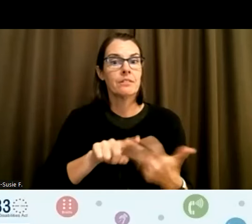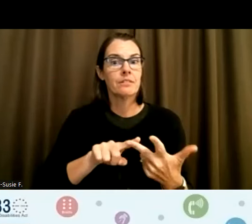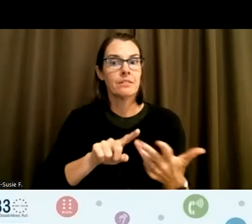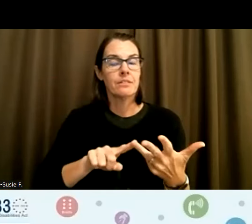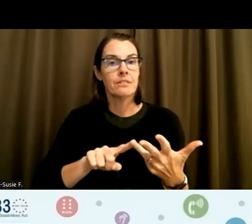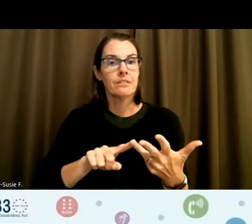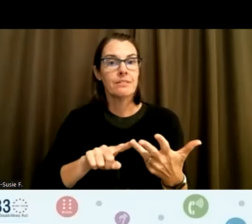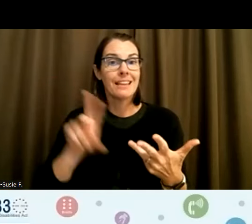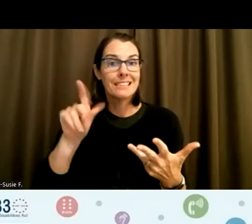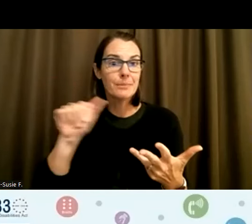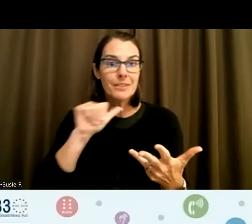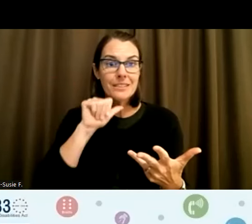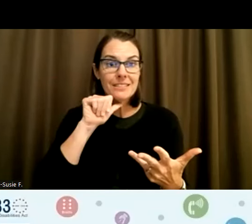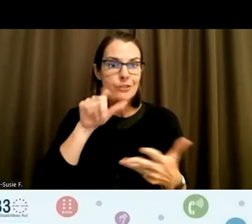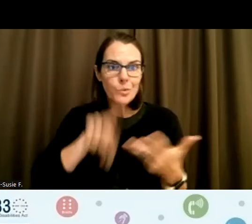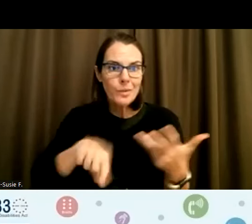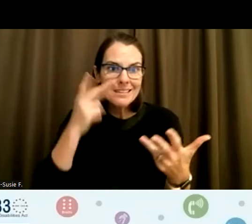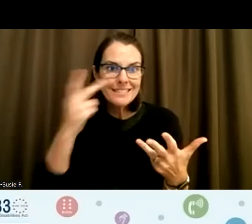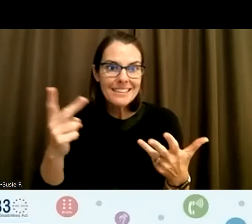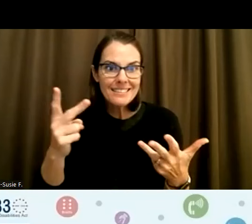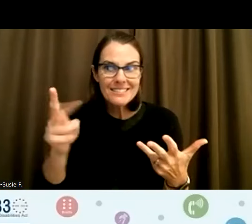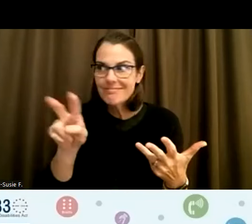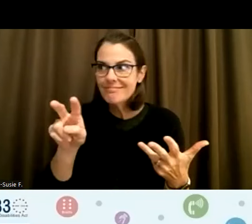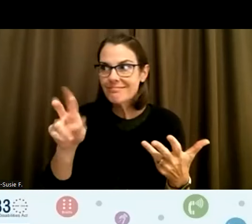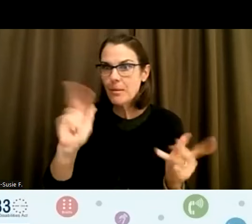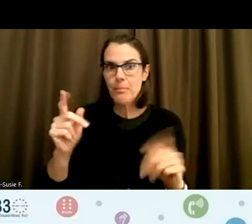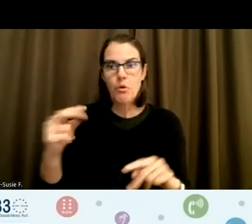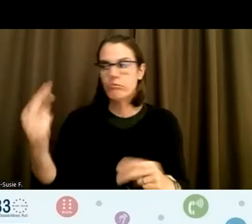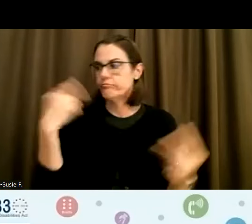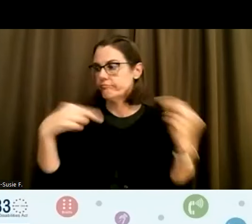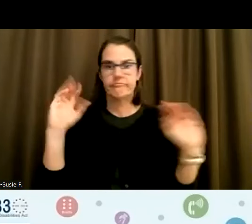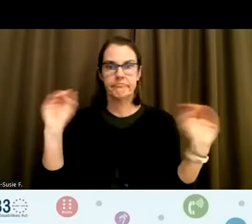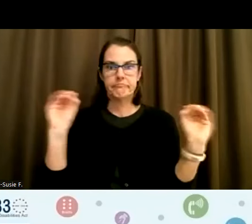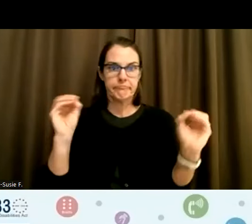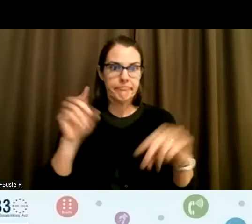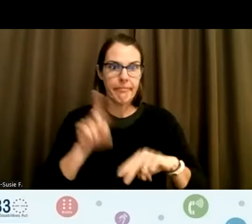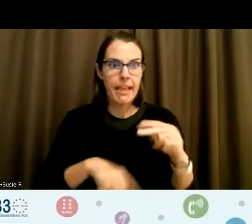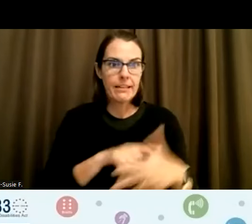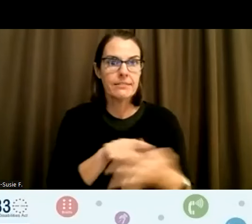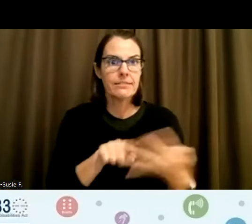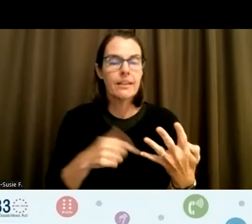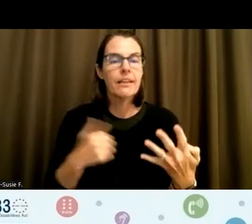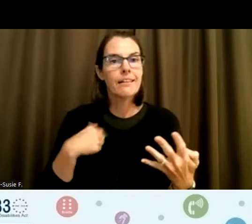or invisible to the people around me. I have mental health diagnosis